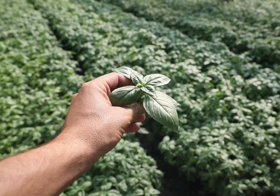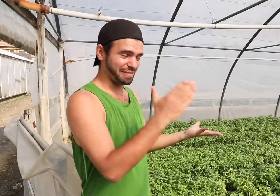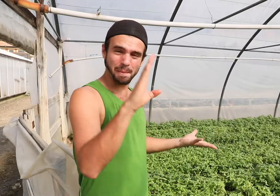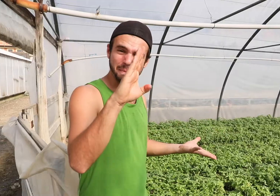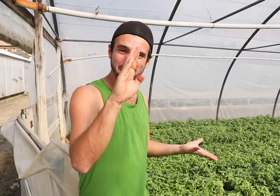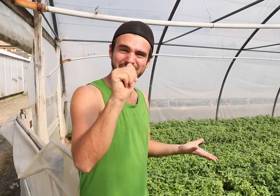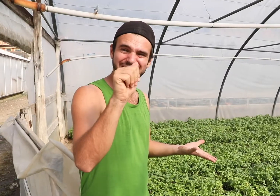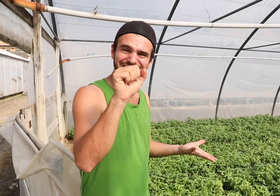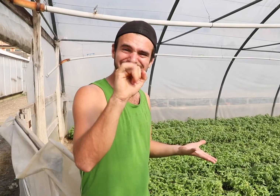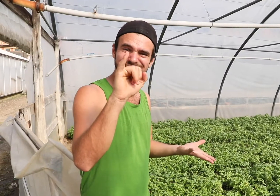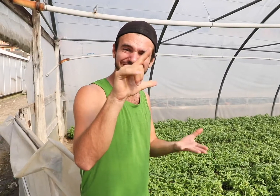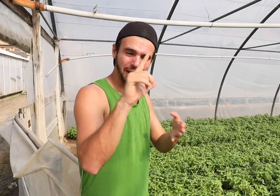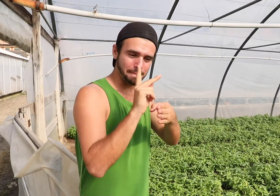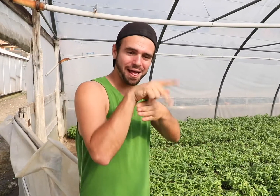It's a basil farm.